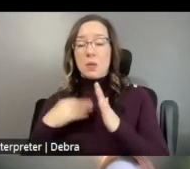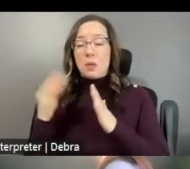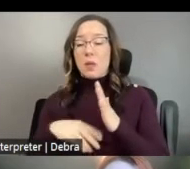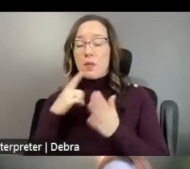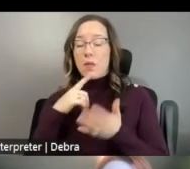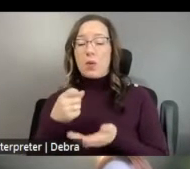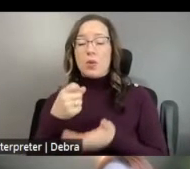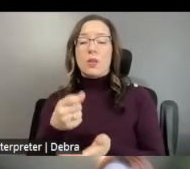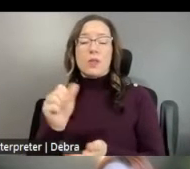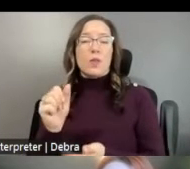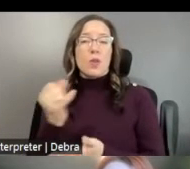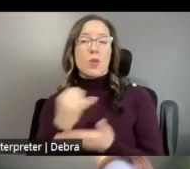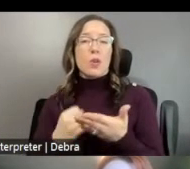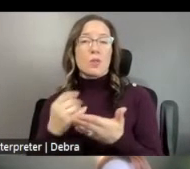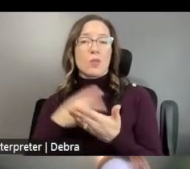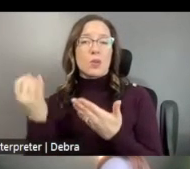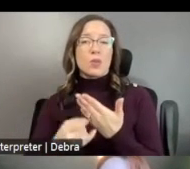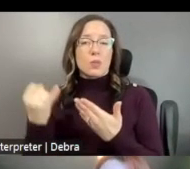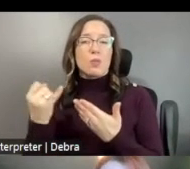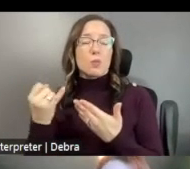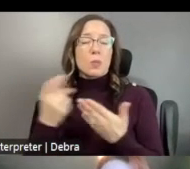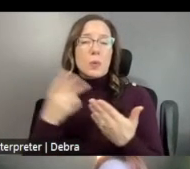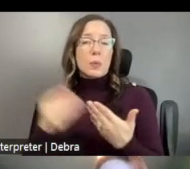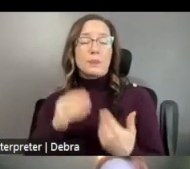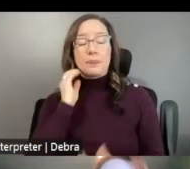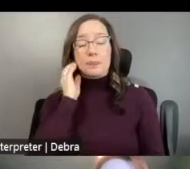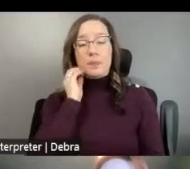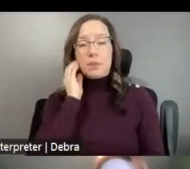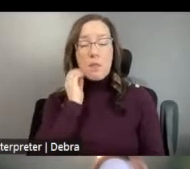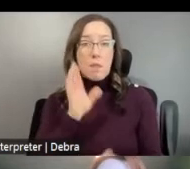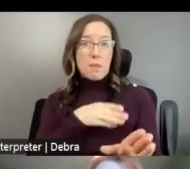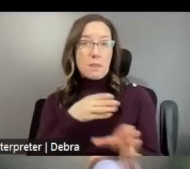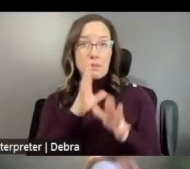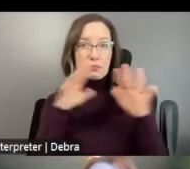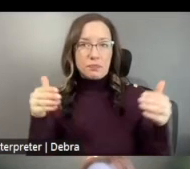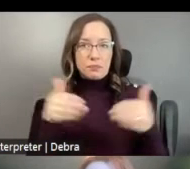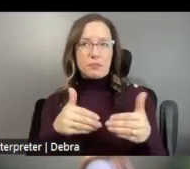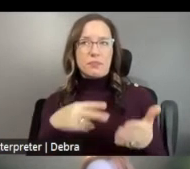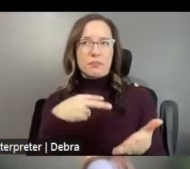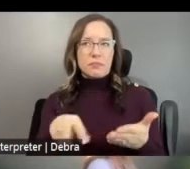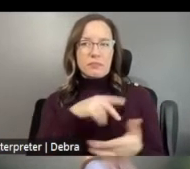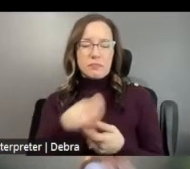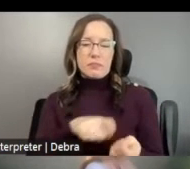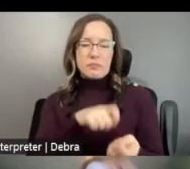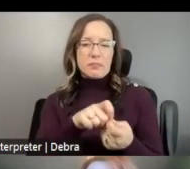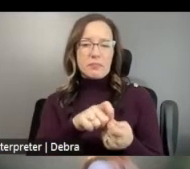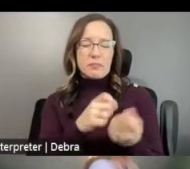ARTS PROJECTS PROGRAM, BUT WE'RE MAINLY GOING TO FOCUS ON THE DANCE-SPECIFIC PRIORITIES AND